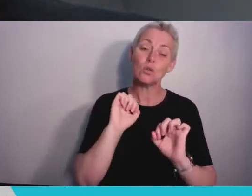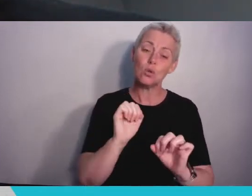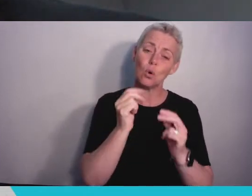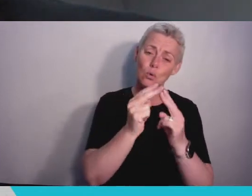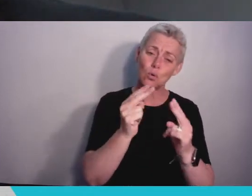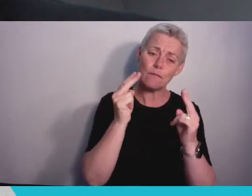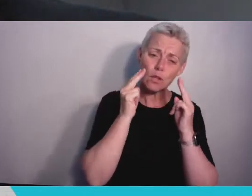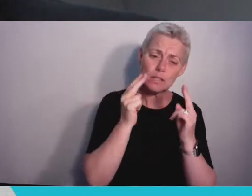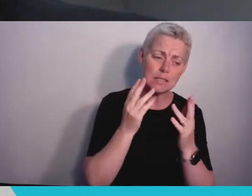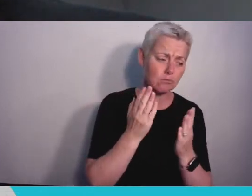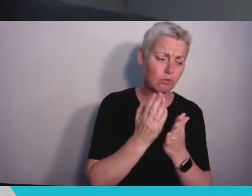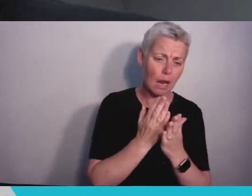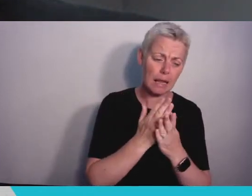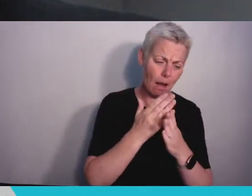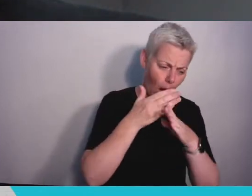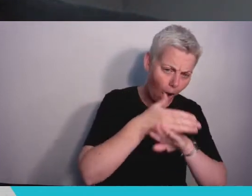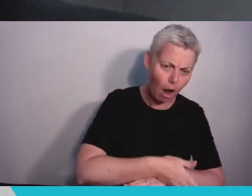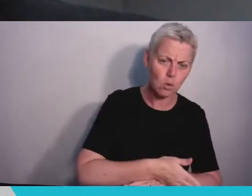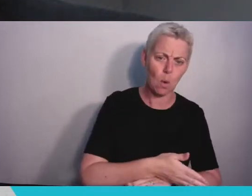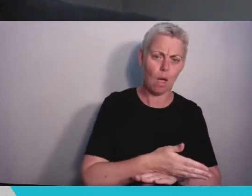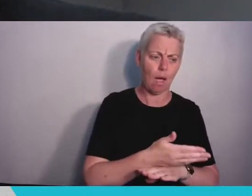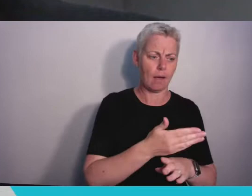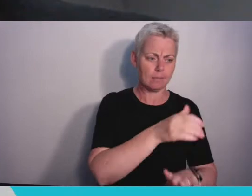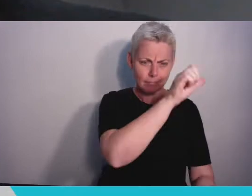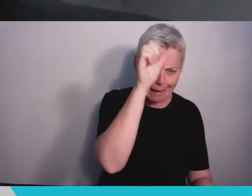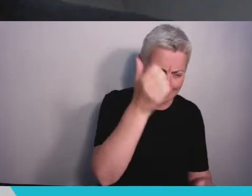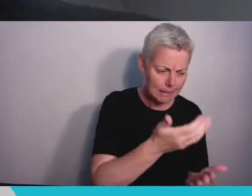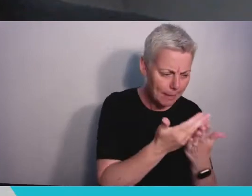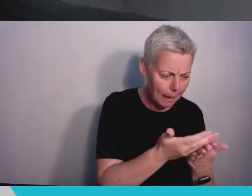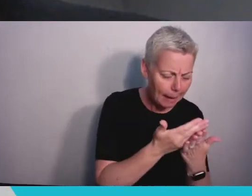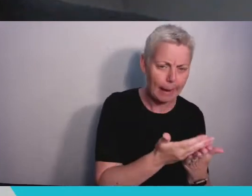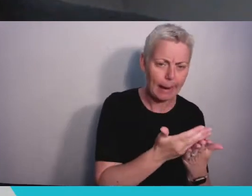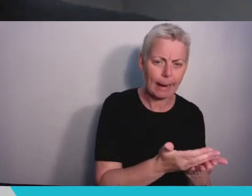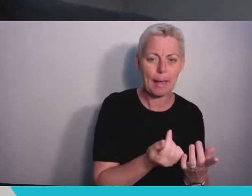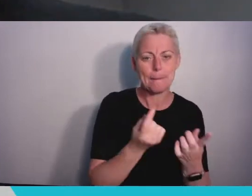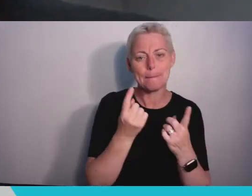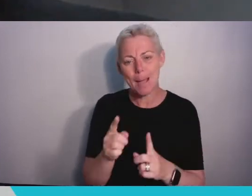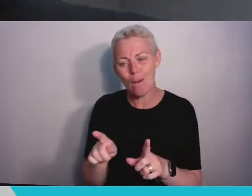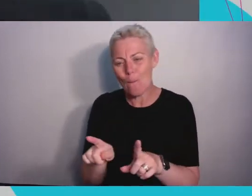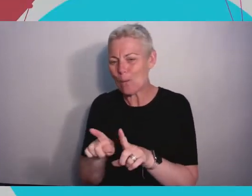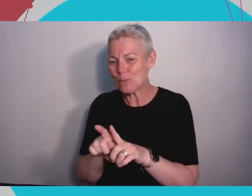relationships you've made along the way. So I'd now like to hand over to Amy Conroy, an